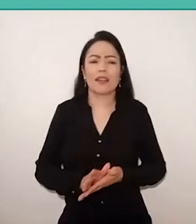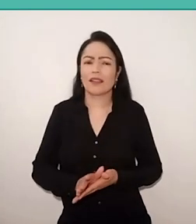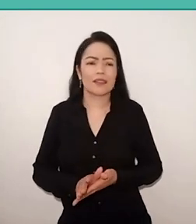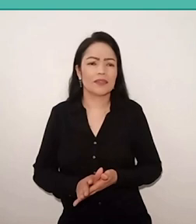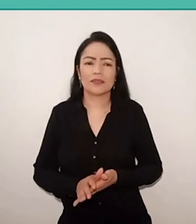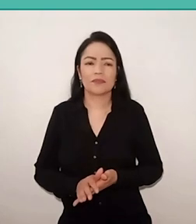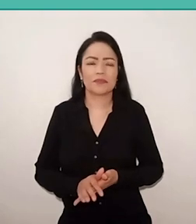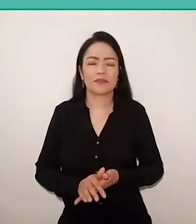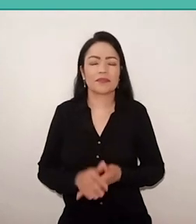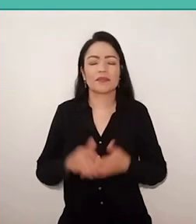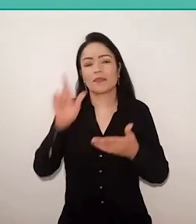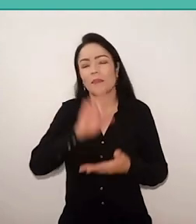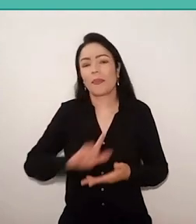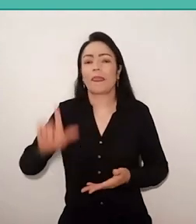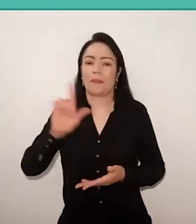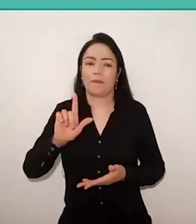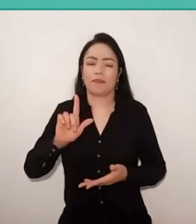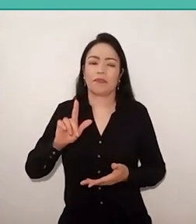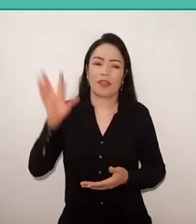Of course it must have weighed a lot in this, in the Freirian theory,